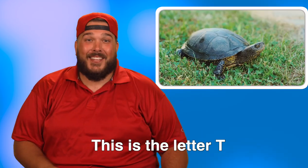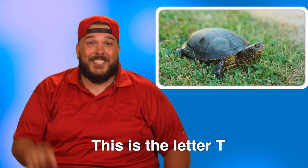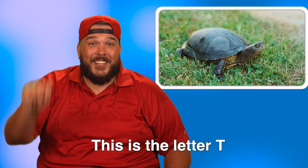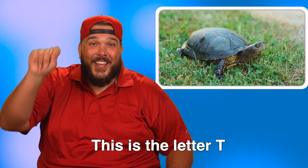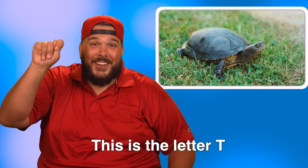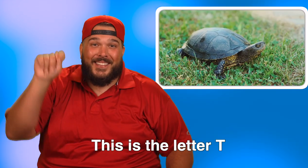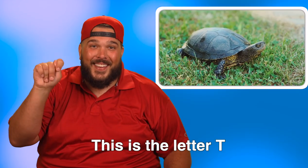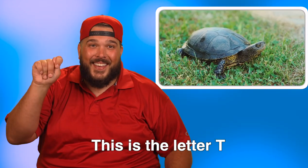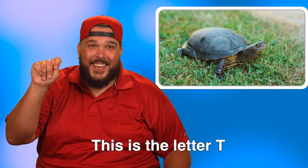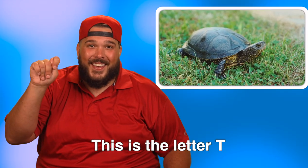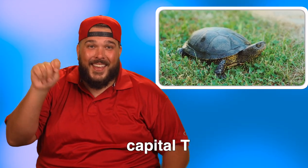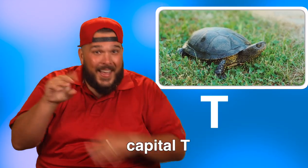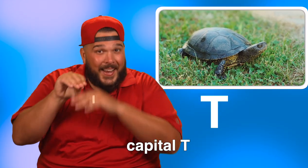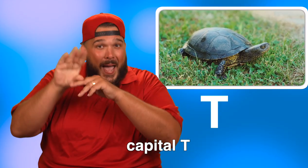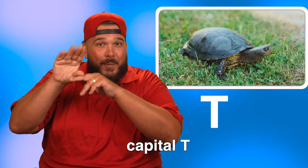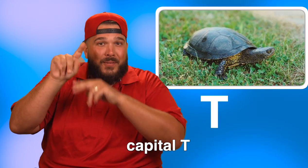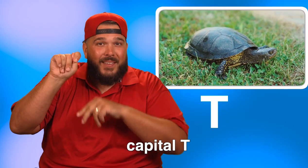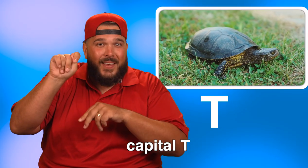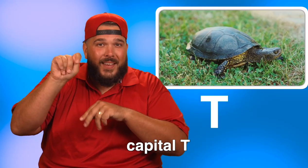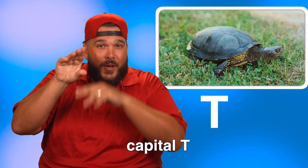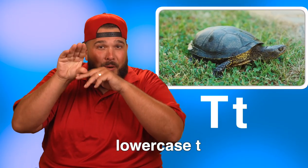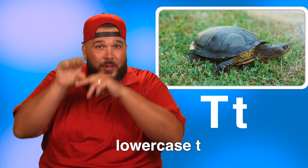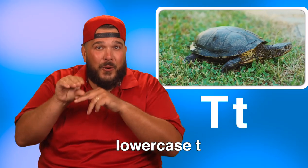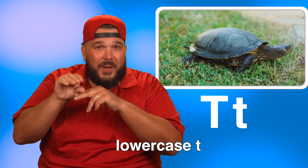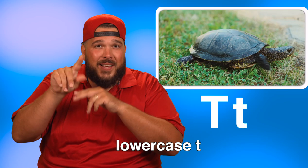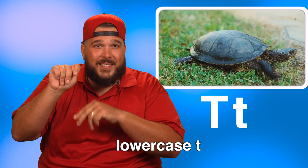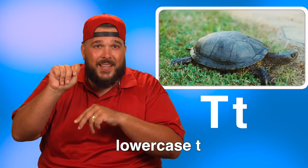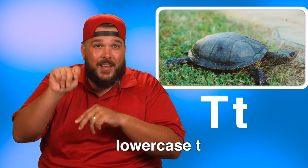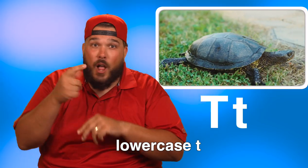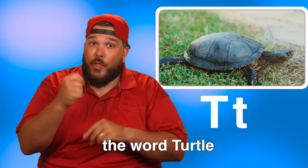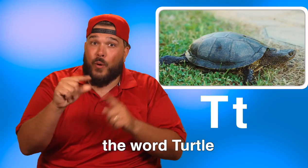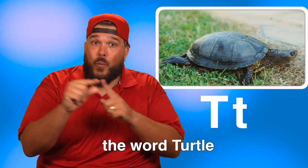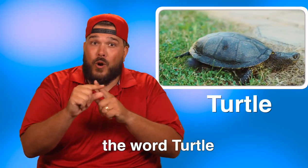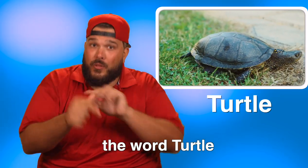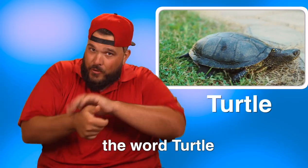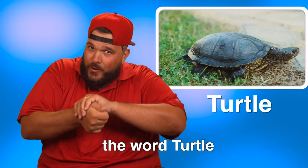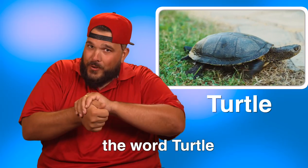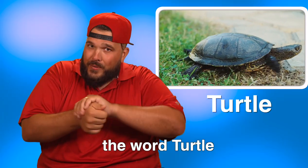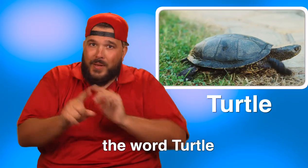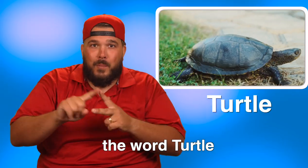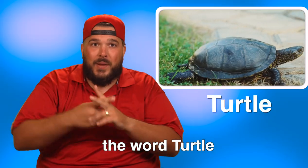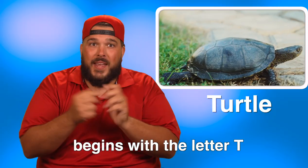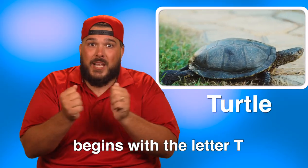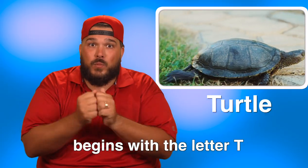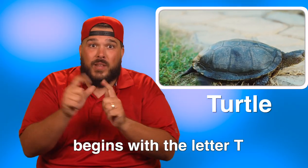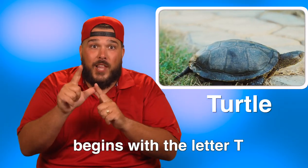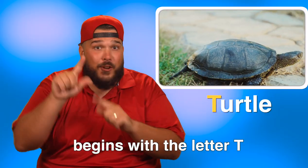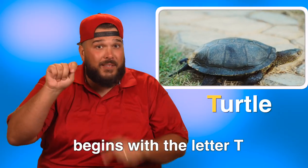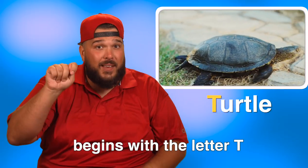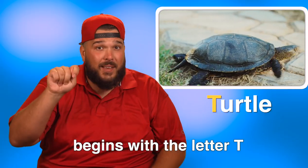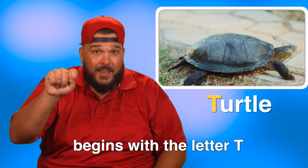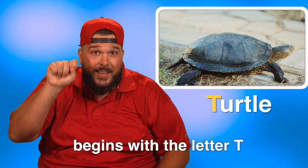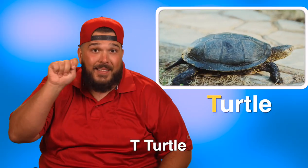This is the letter T. Capital T, lowercase t. The word turtle begins with the letter T.